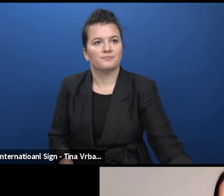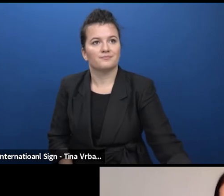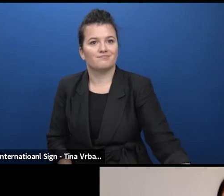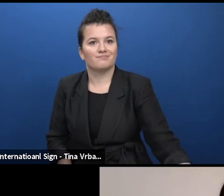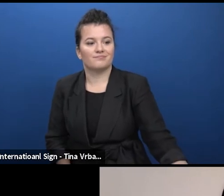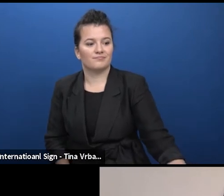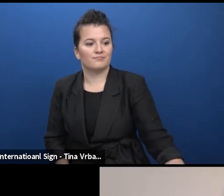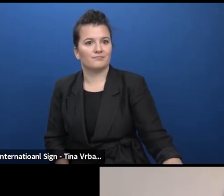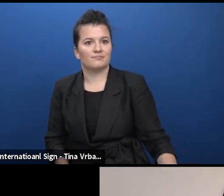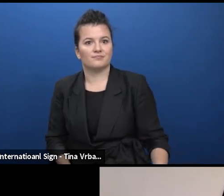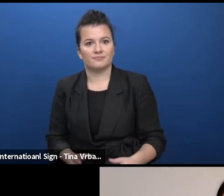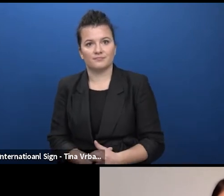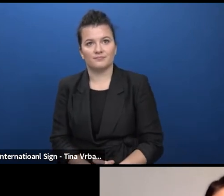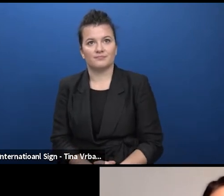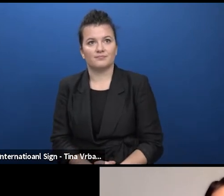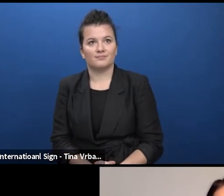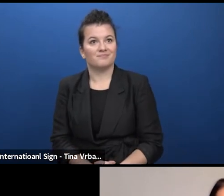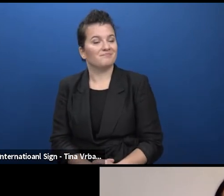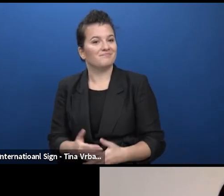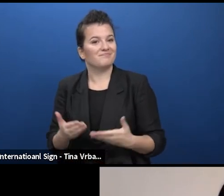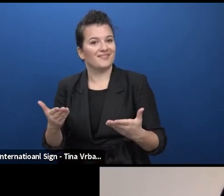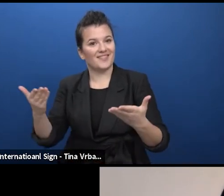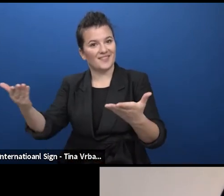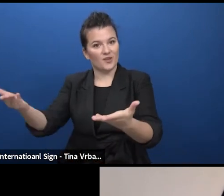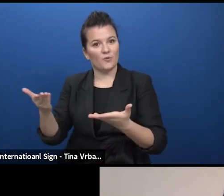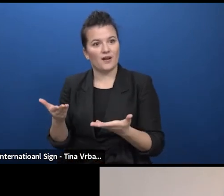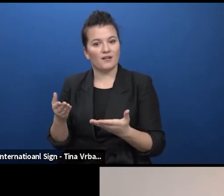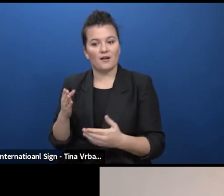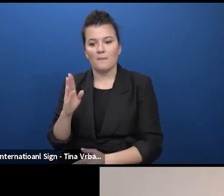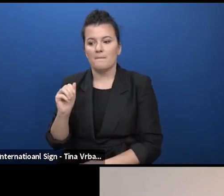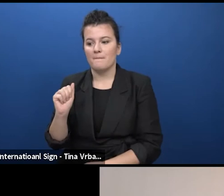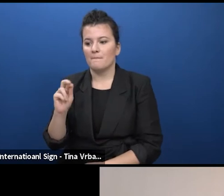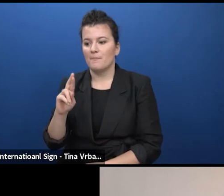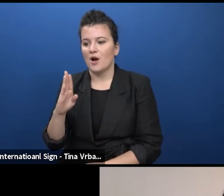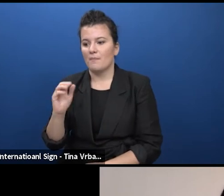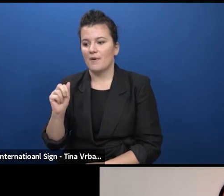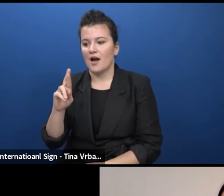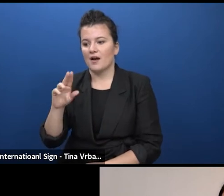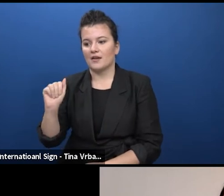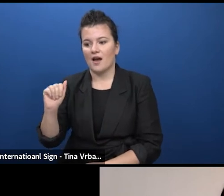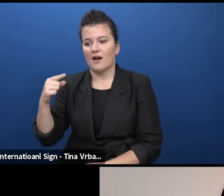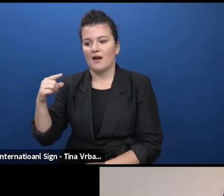Now we are welcoming Barbara Gessler. Most of you in the audience might already know